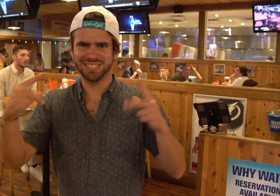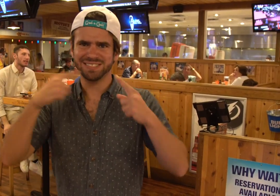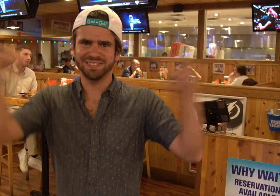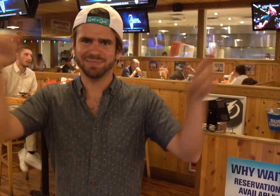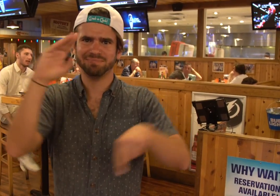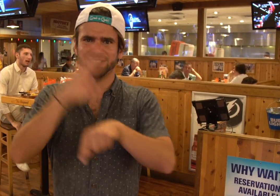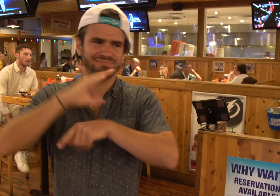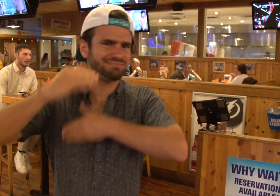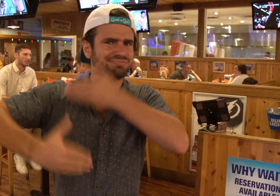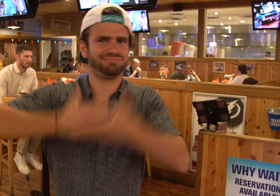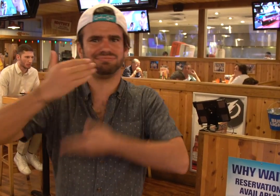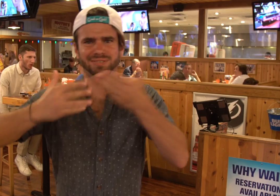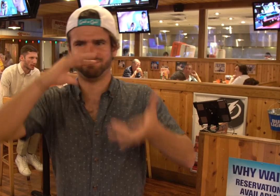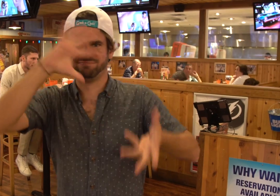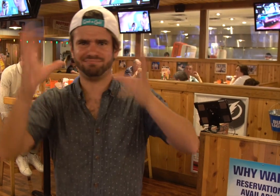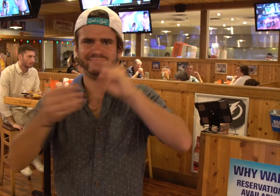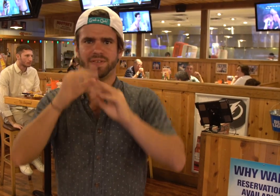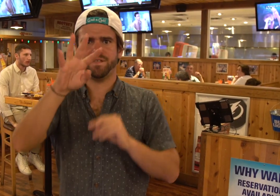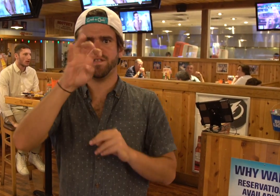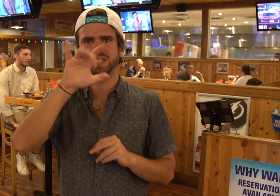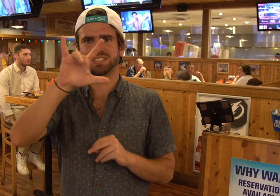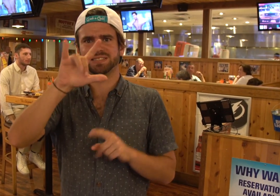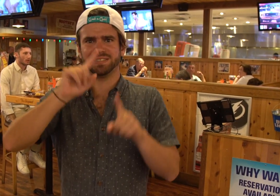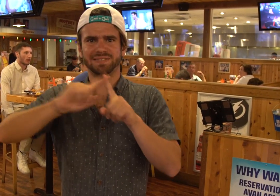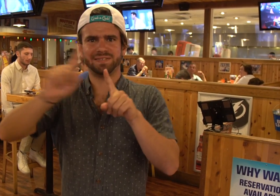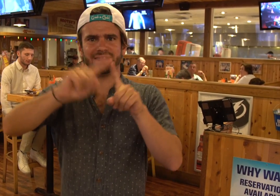It's a very famous business with a total of 425 restaurants